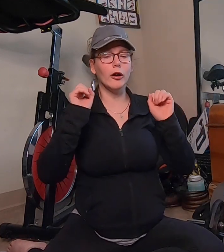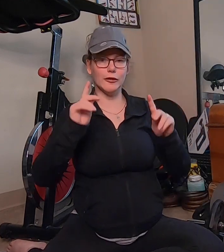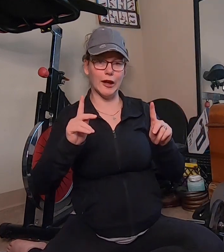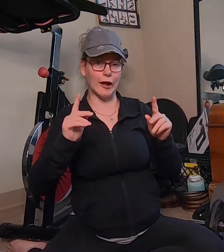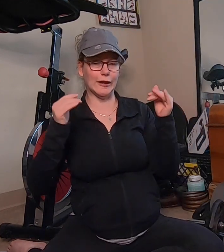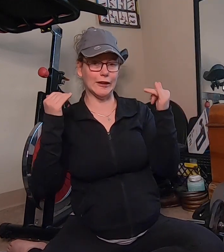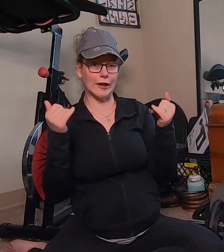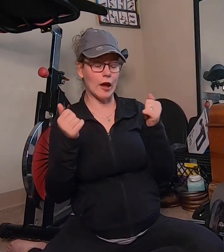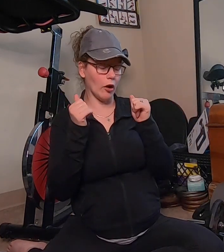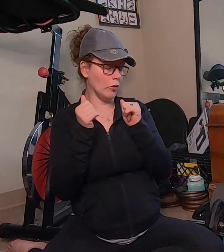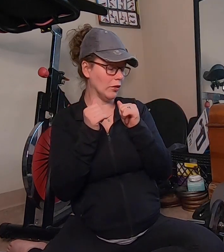okay now